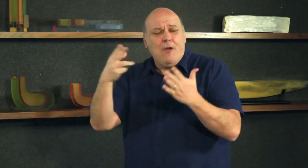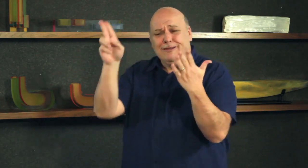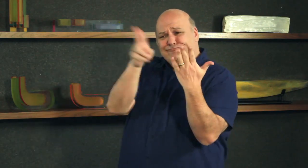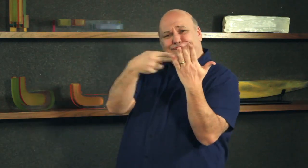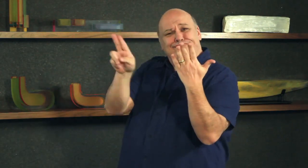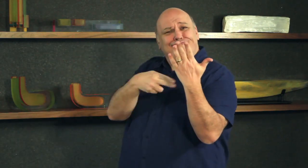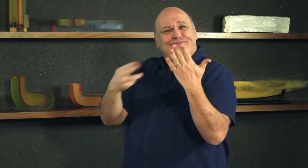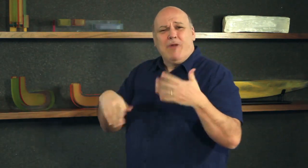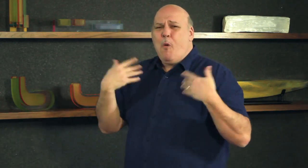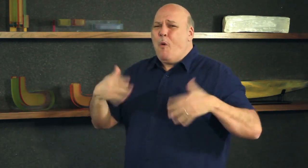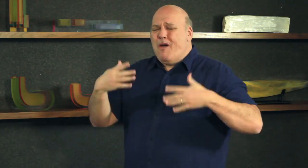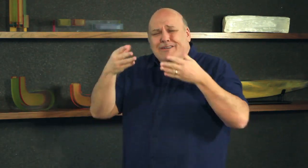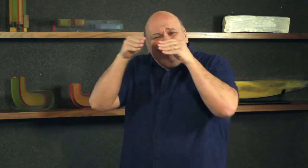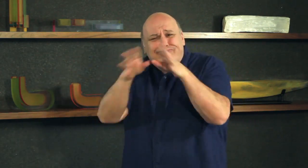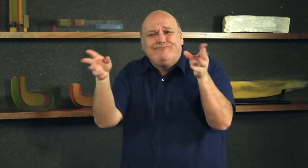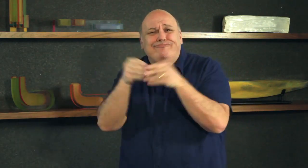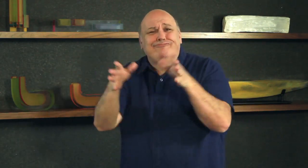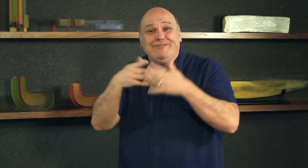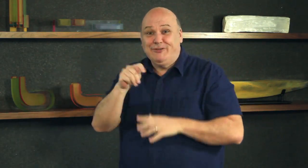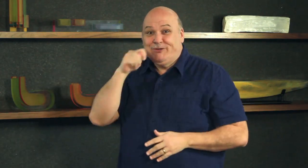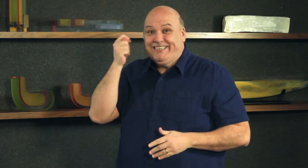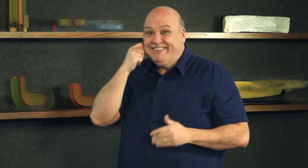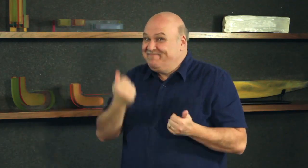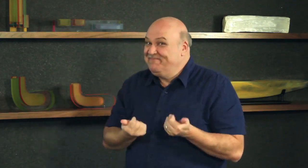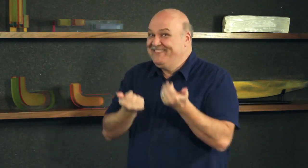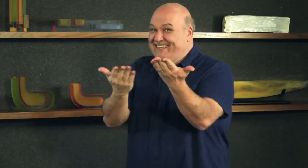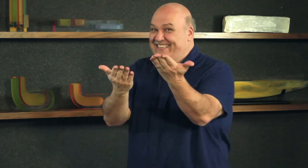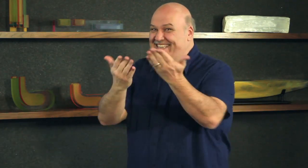industry. Here is Tristan with his “Deafbeat” report!